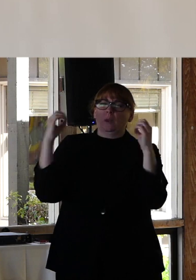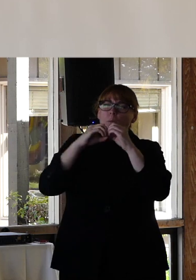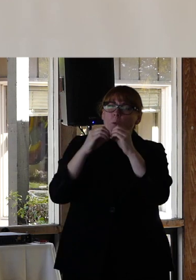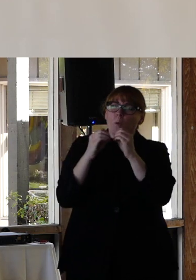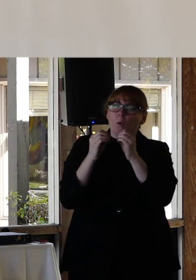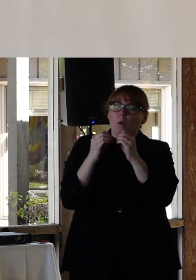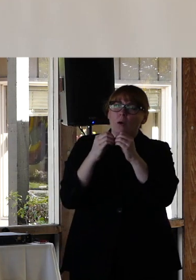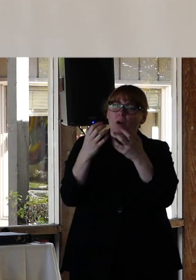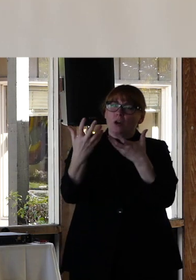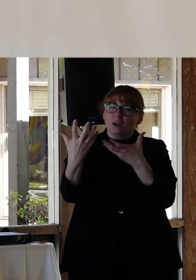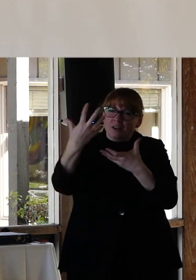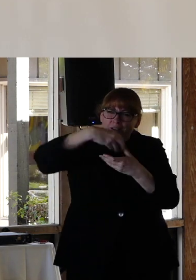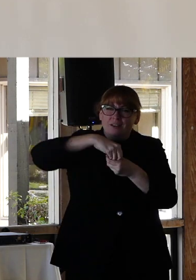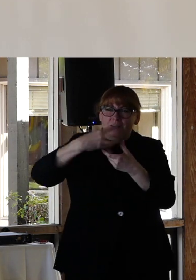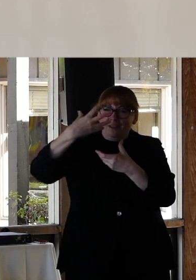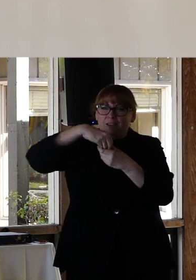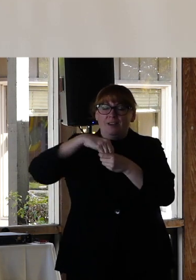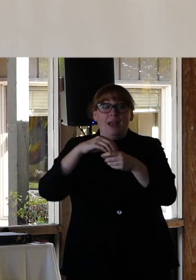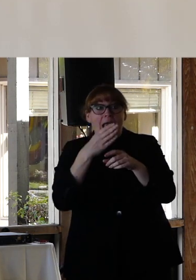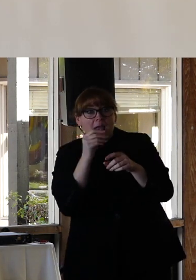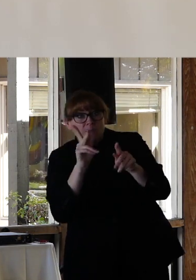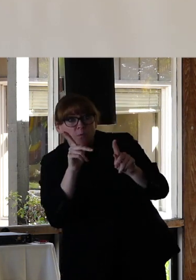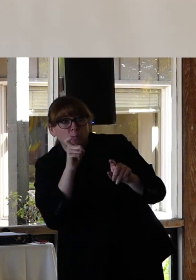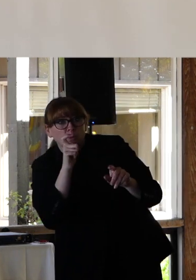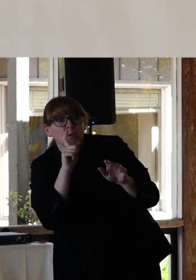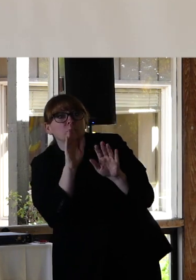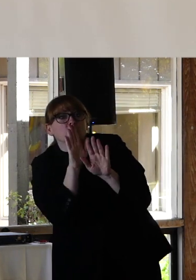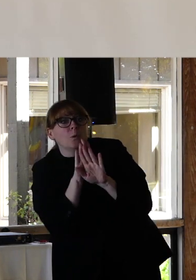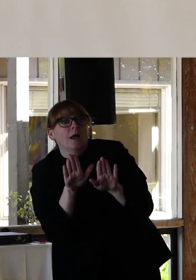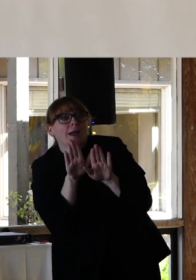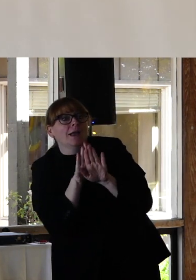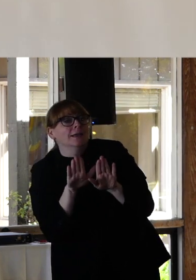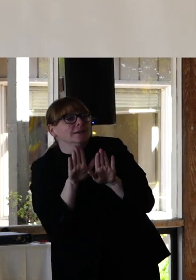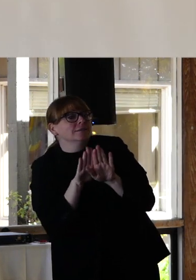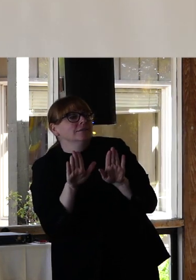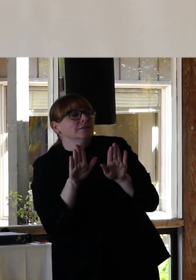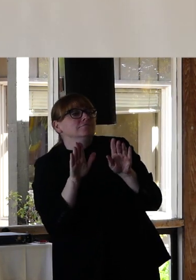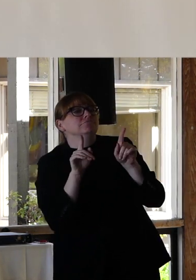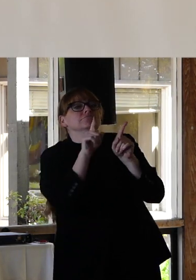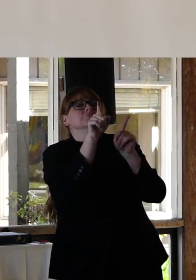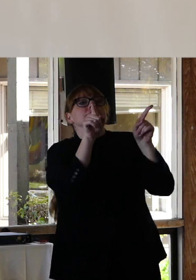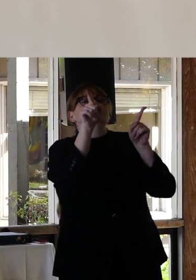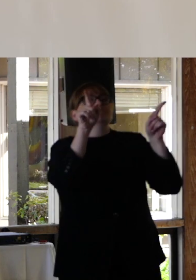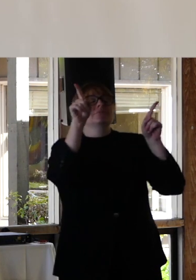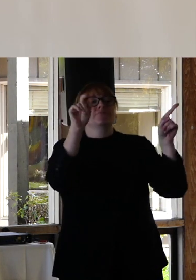voices, the quiet voices, the outliers, the ones who aren't given a platform.